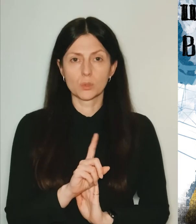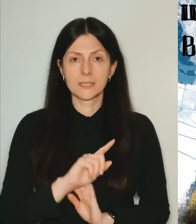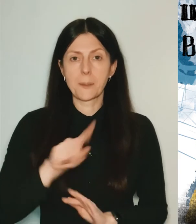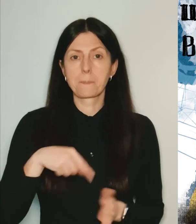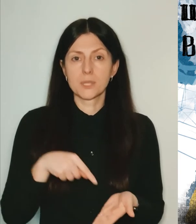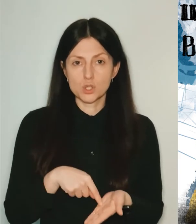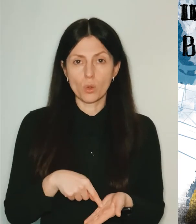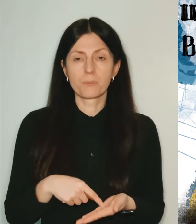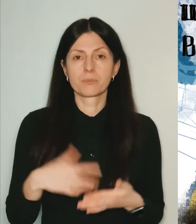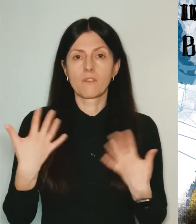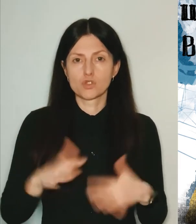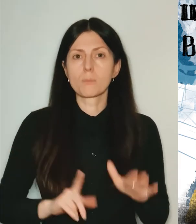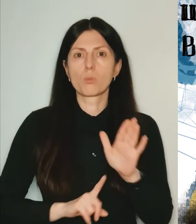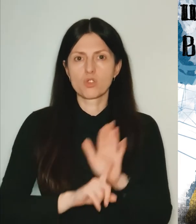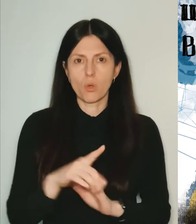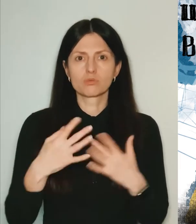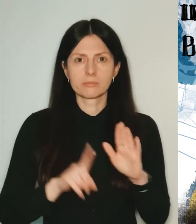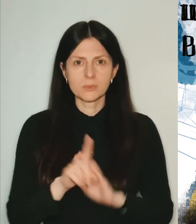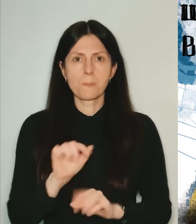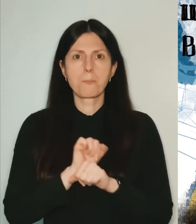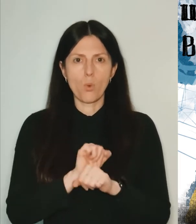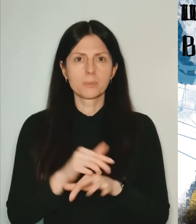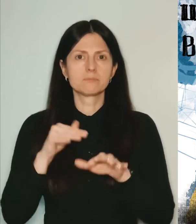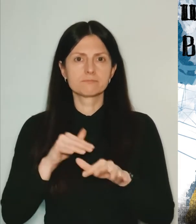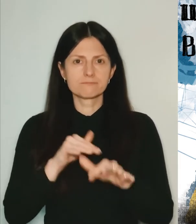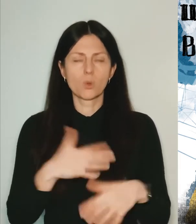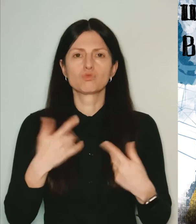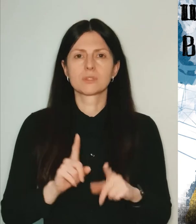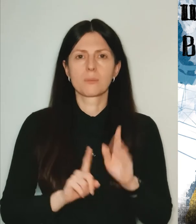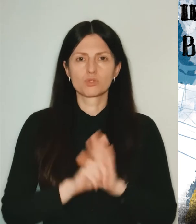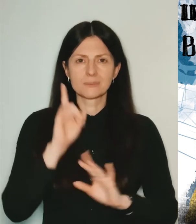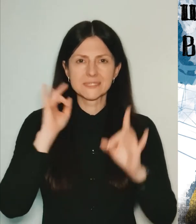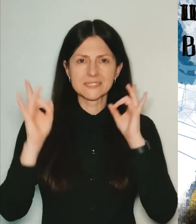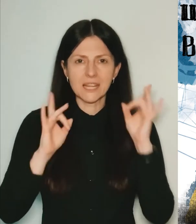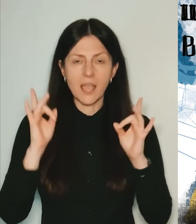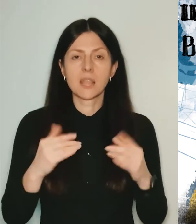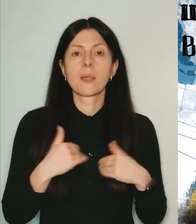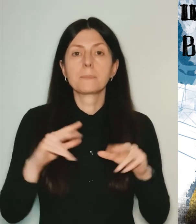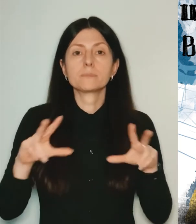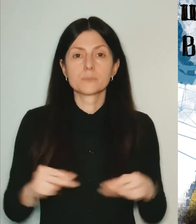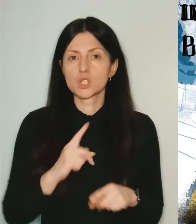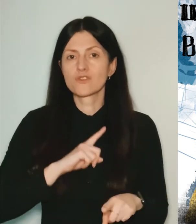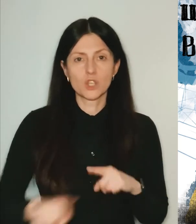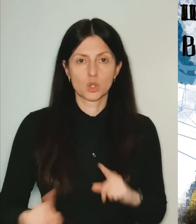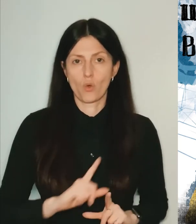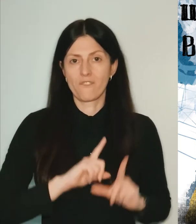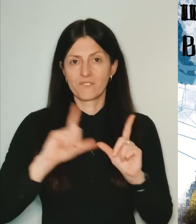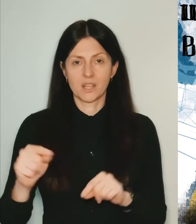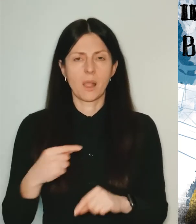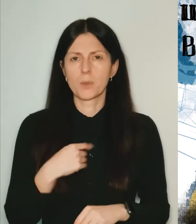The jams were already starting and sirens were wailing, but we were lucky ones to leave the city quickly.